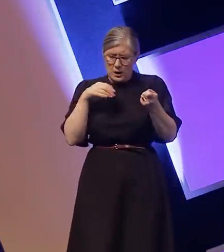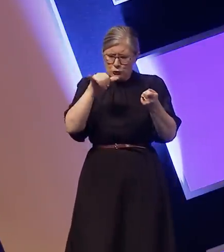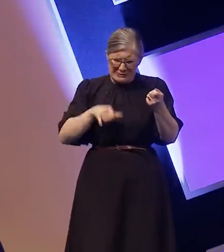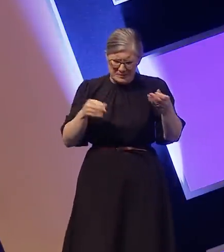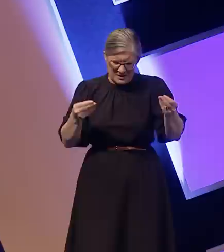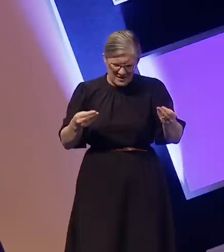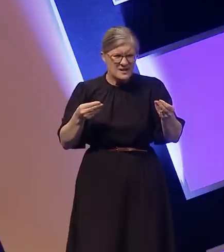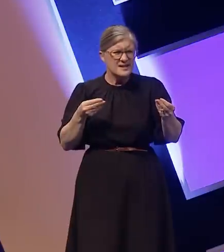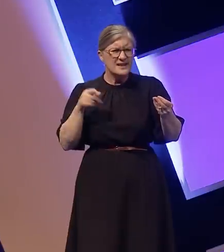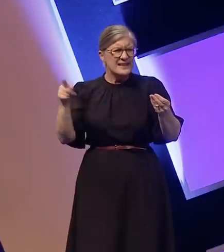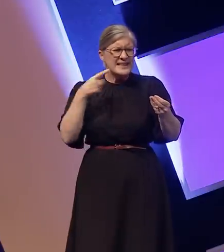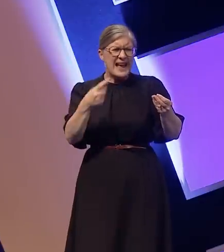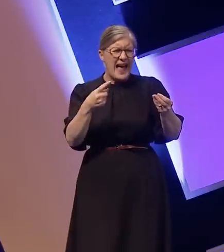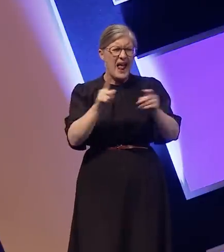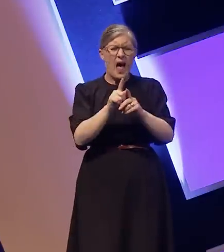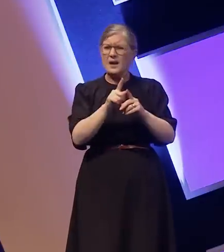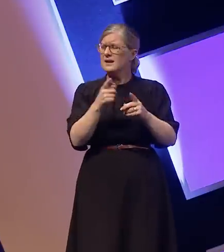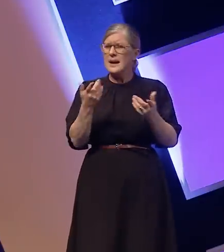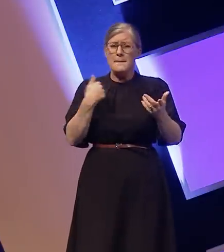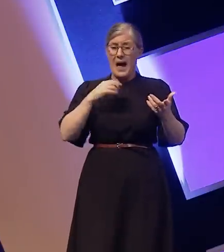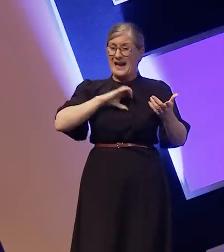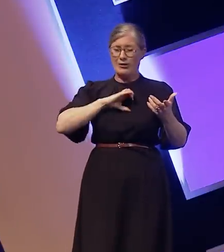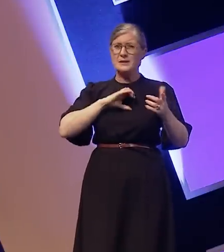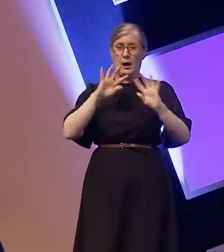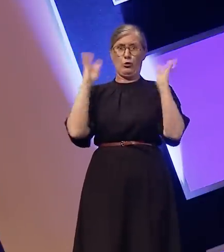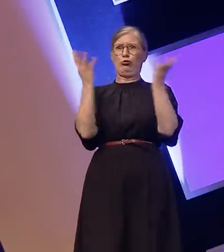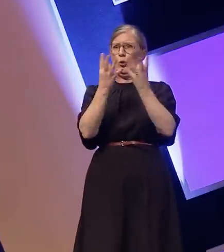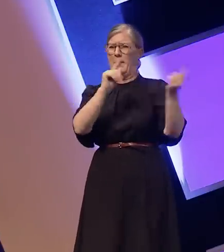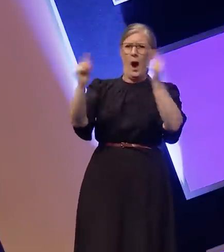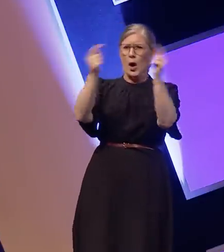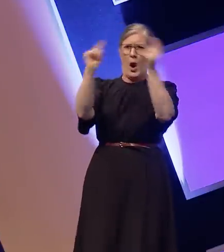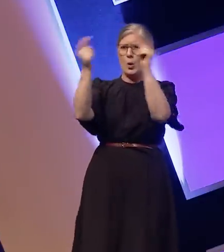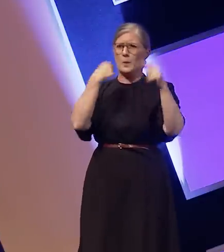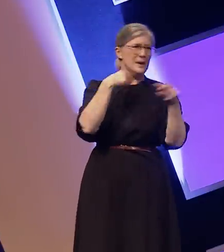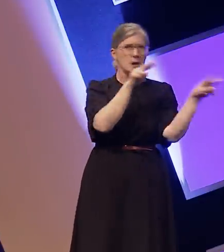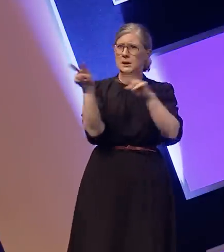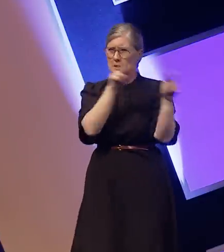are in the room where big groups of people argue with each other, following everything that is said